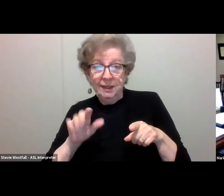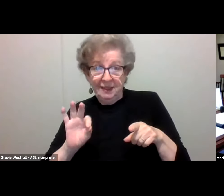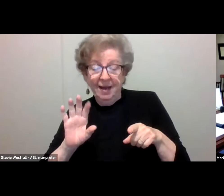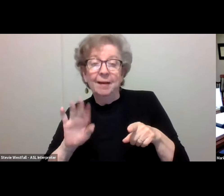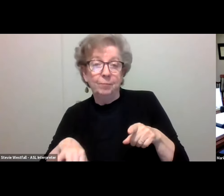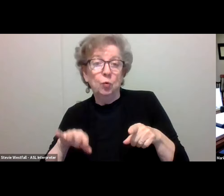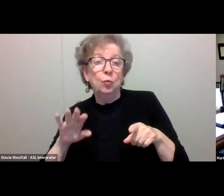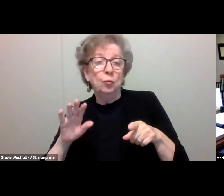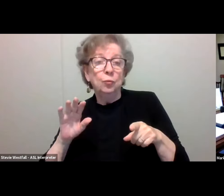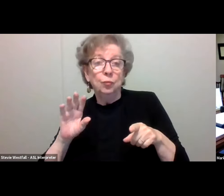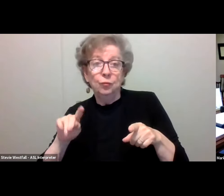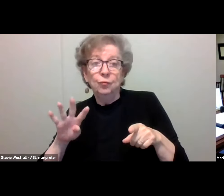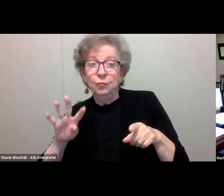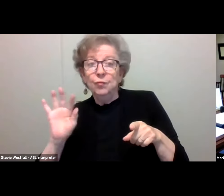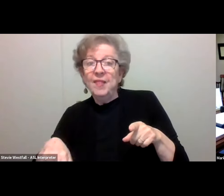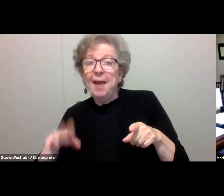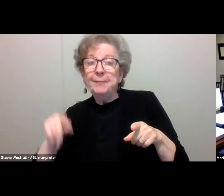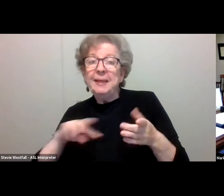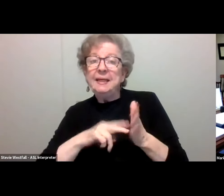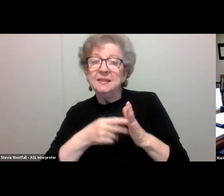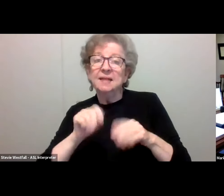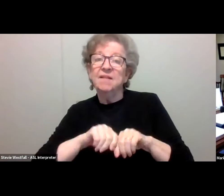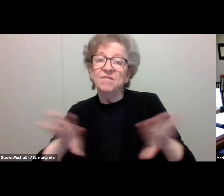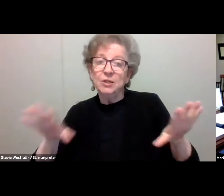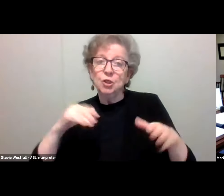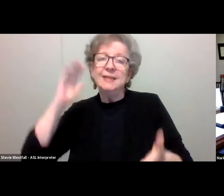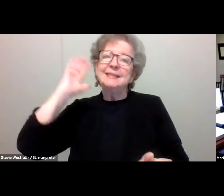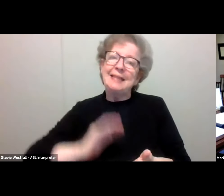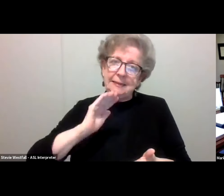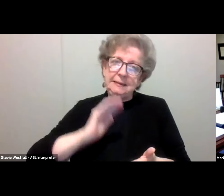This means that the rate of infection is five times lower for those who are vaccinated,